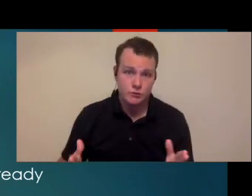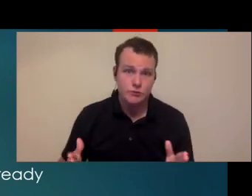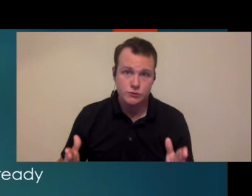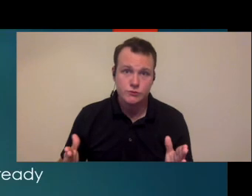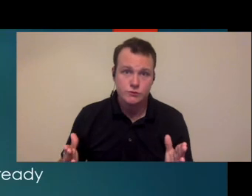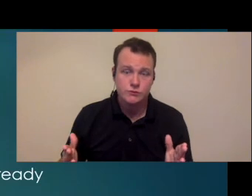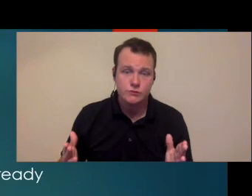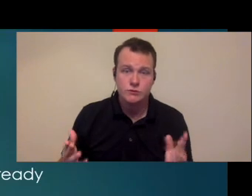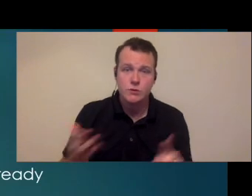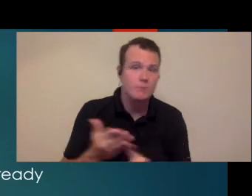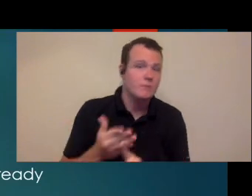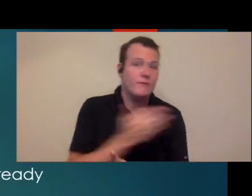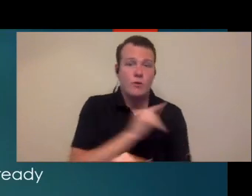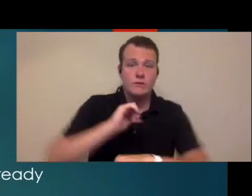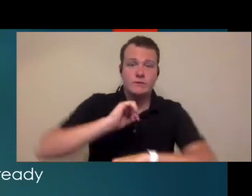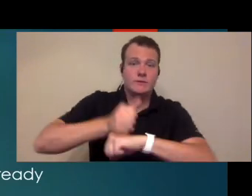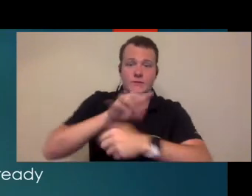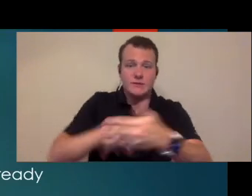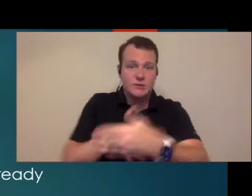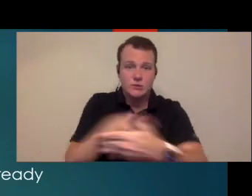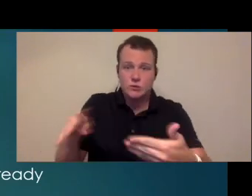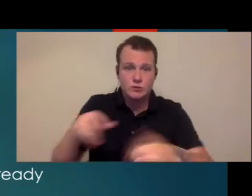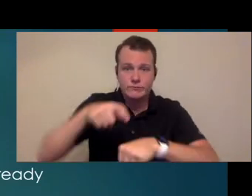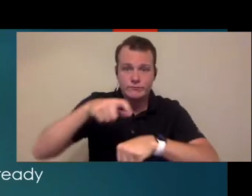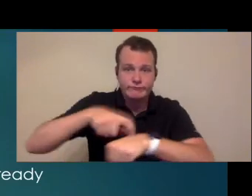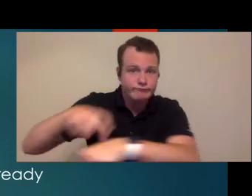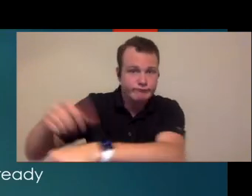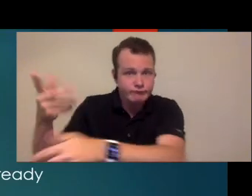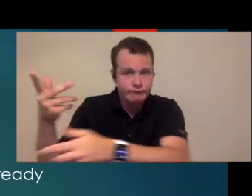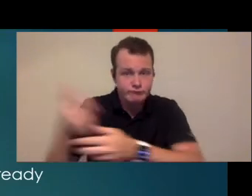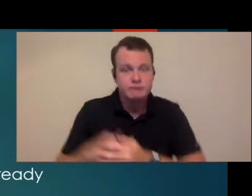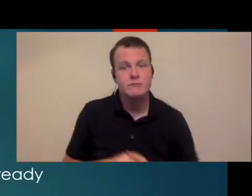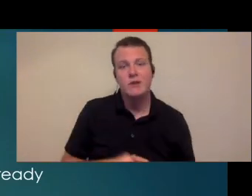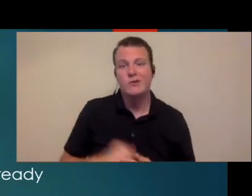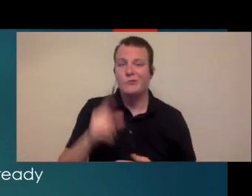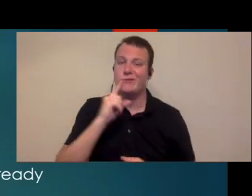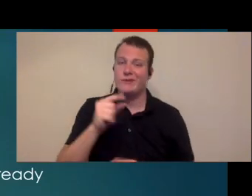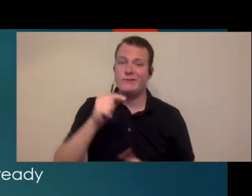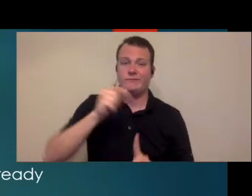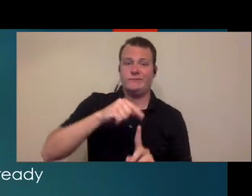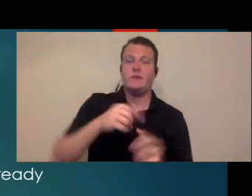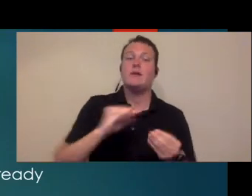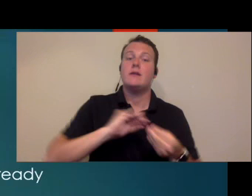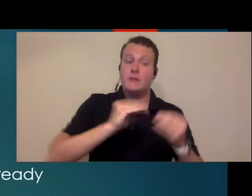with before you can really start to set up your scheduling so since essentially